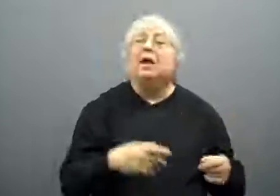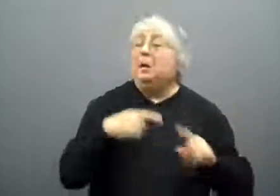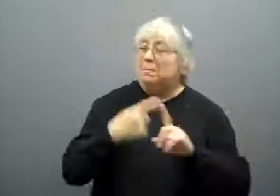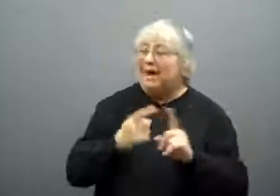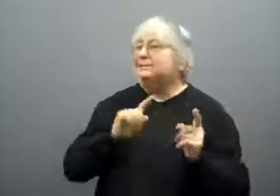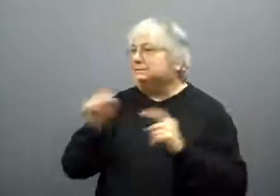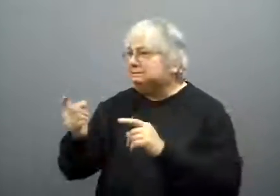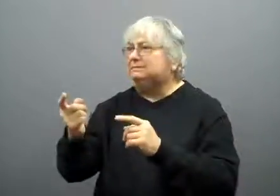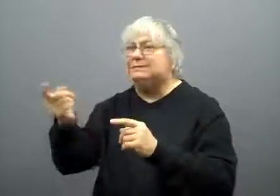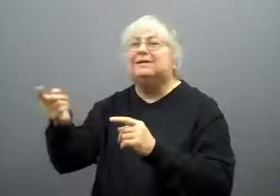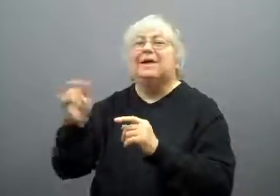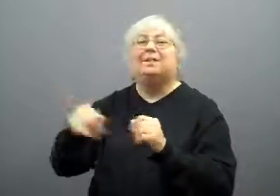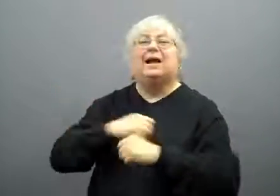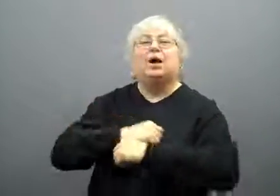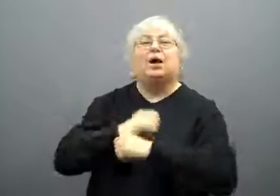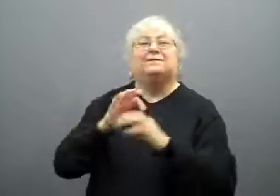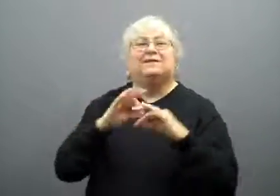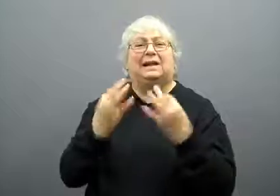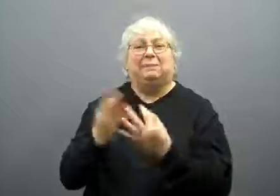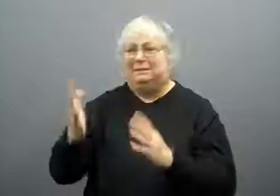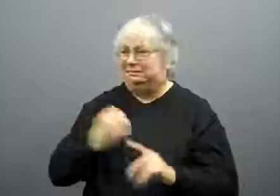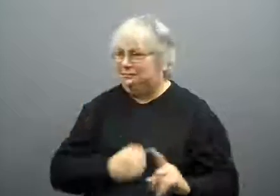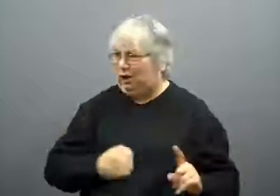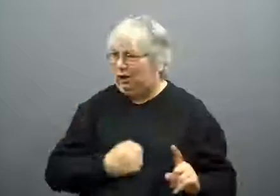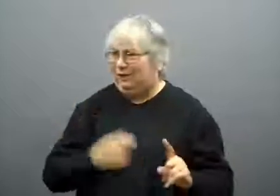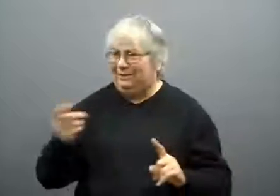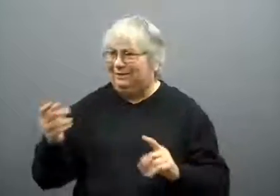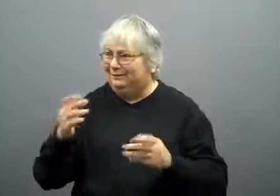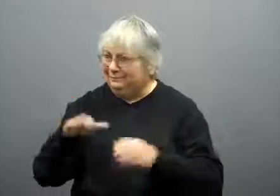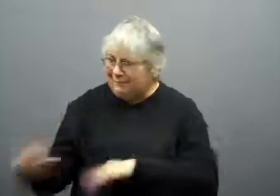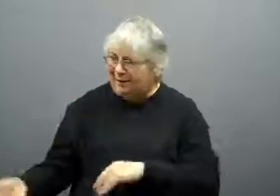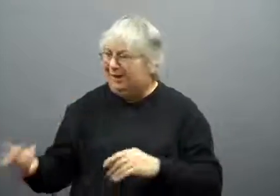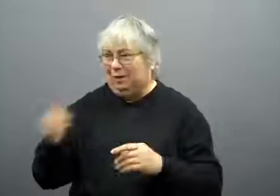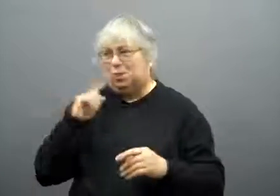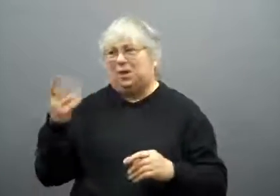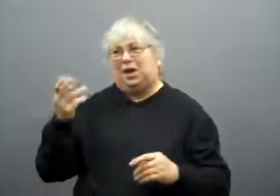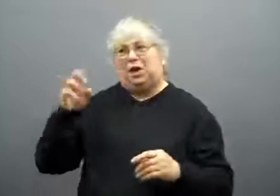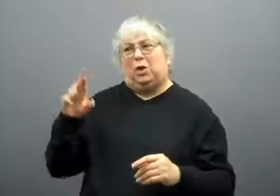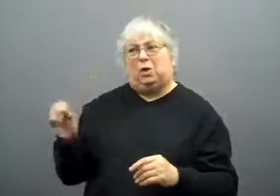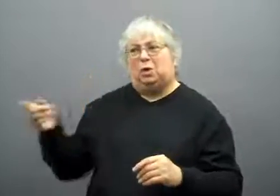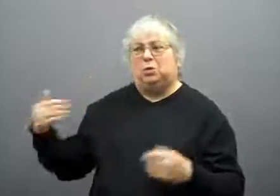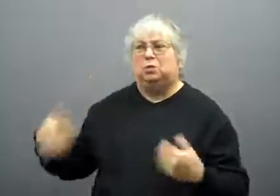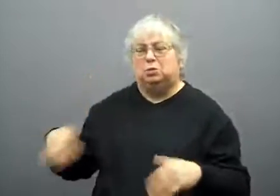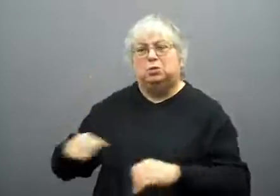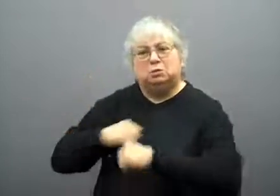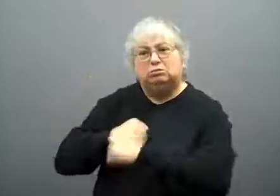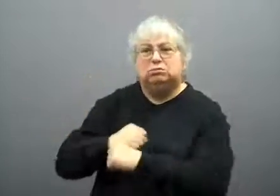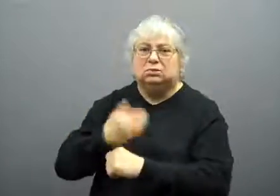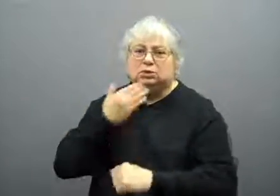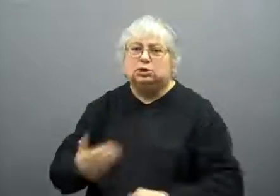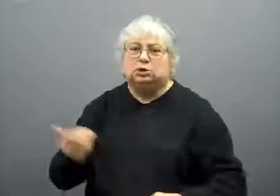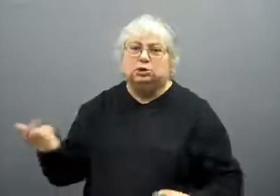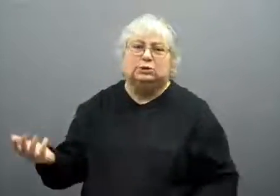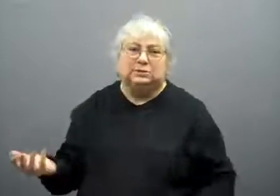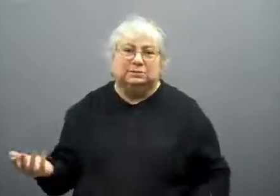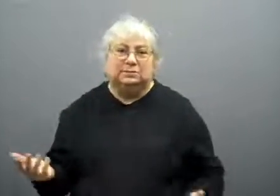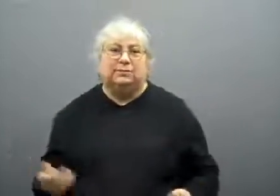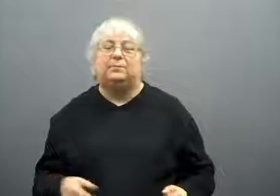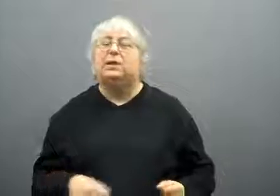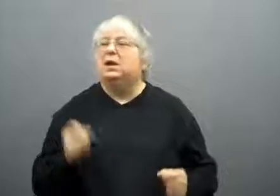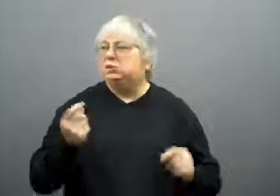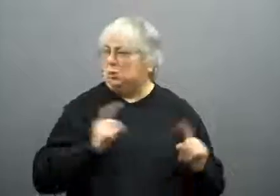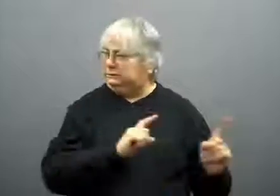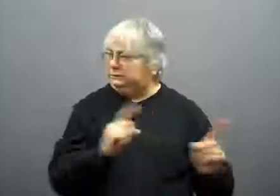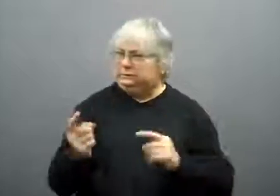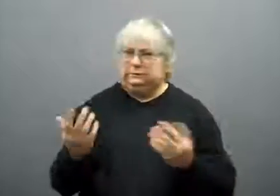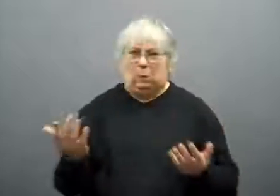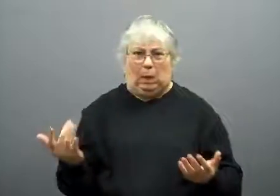He also offered condolences to the guard's family, calling him a hero.